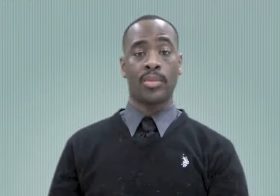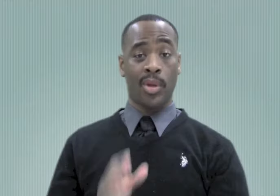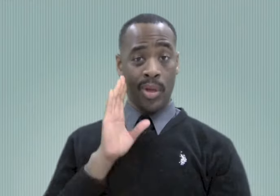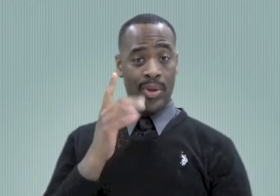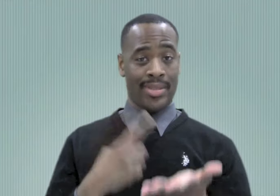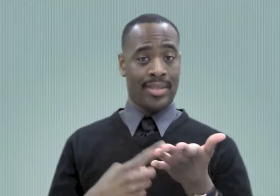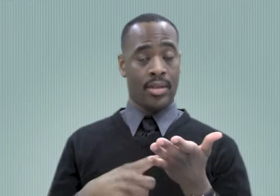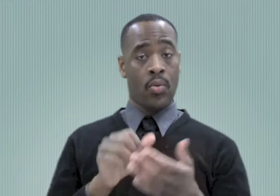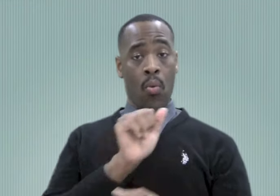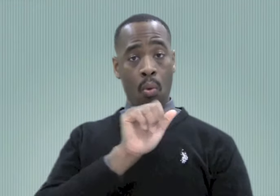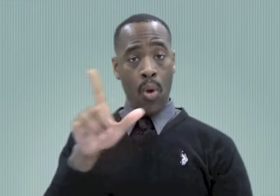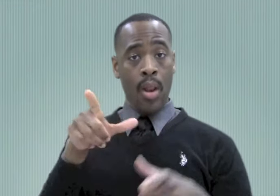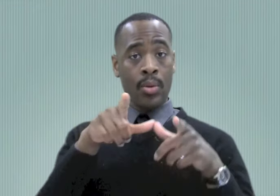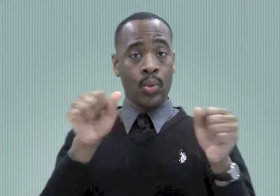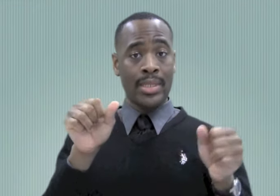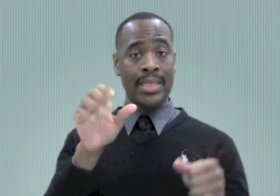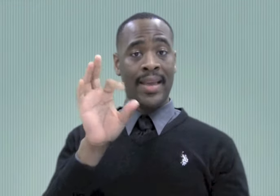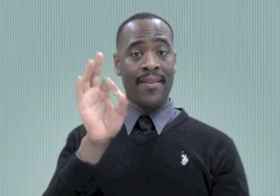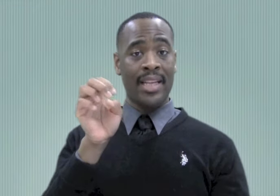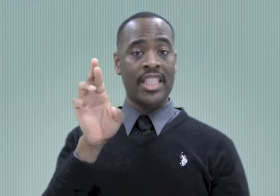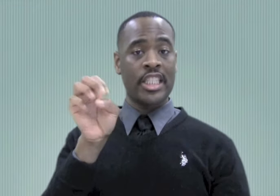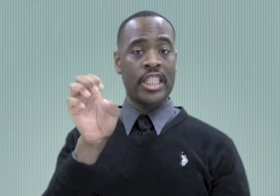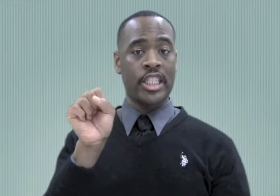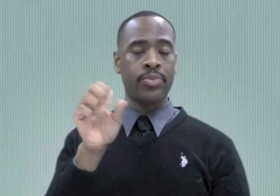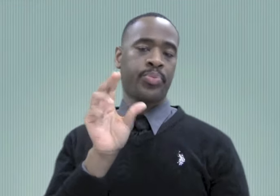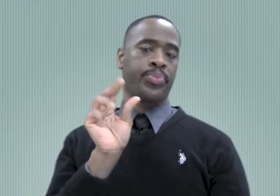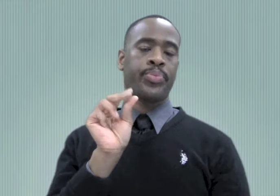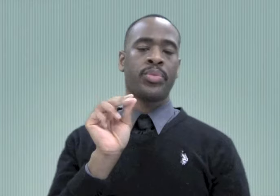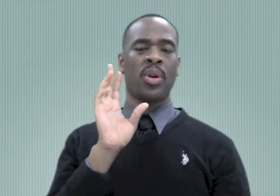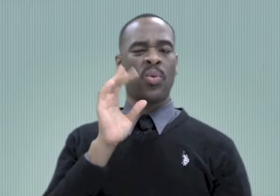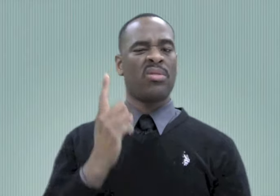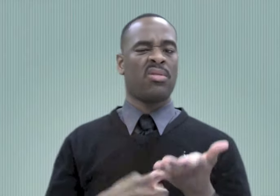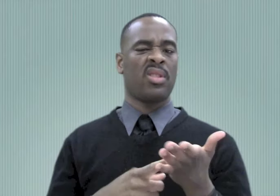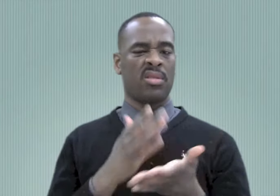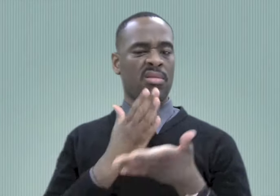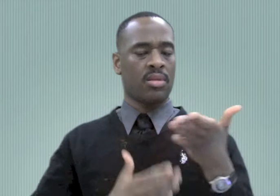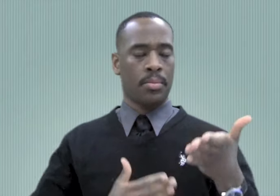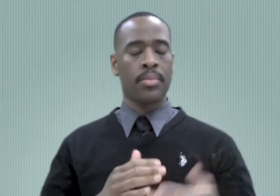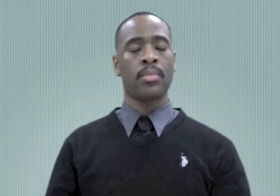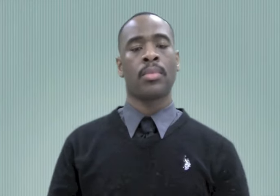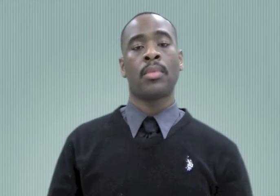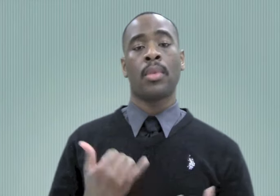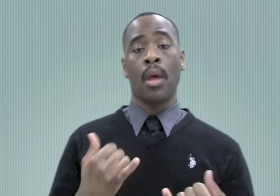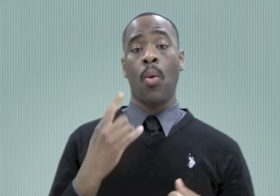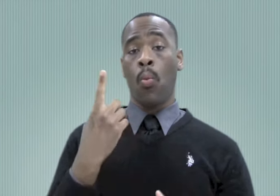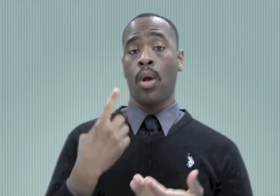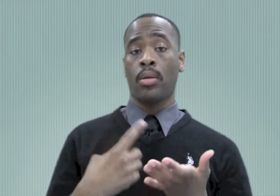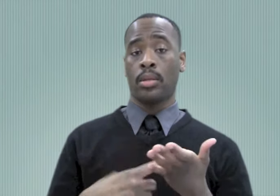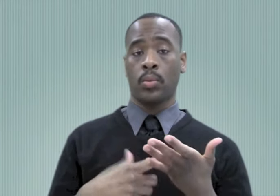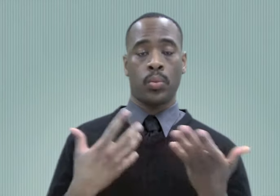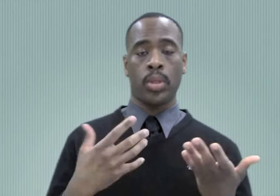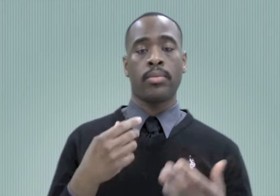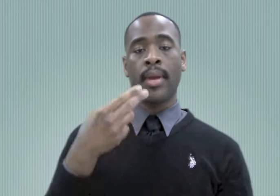Instead of covering all features of Black ASL, I will discuss some of them. One feature I want to start off with is